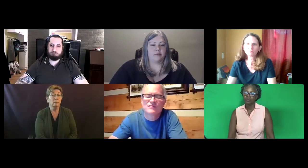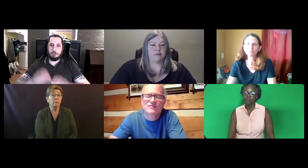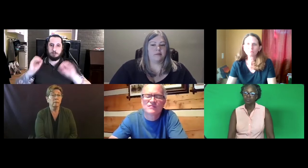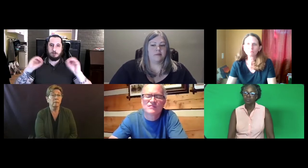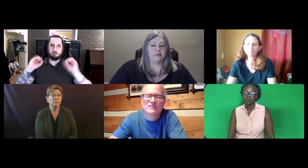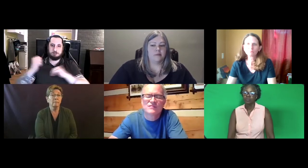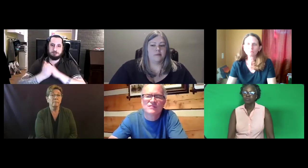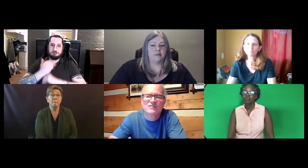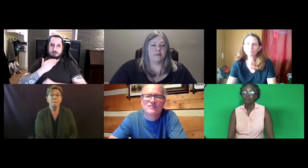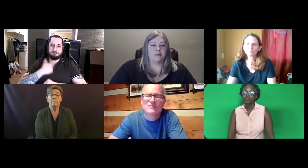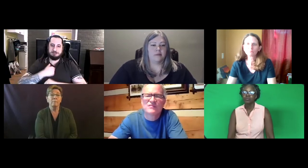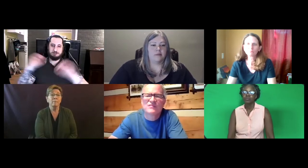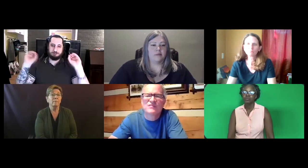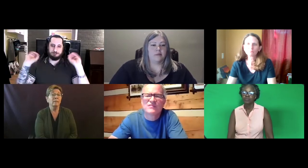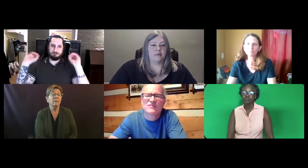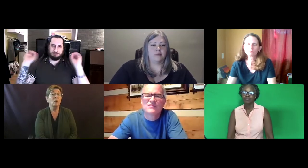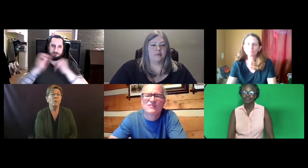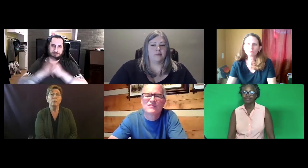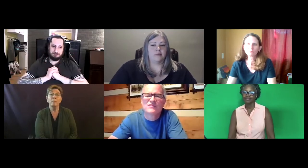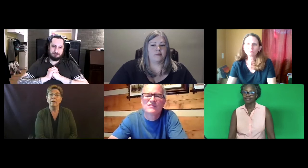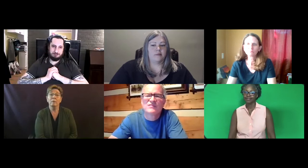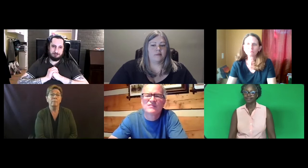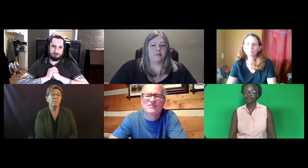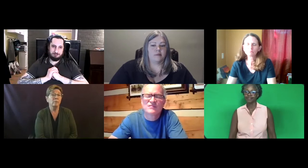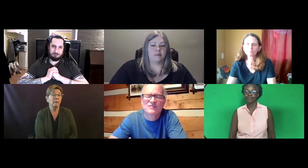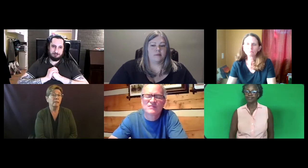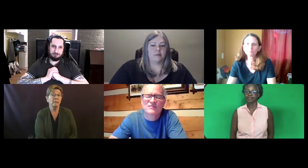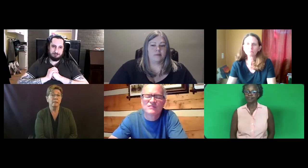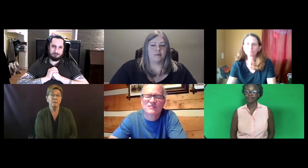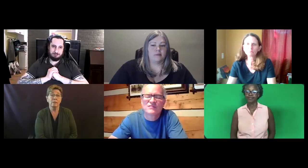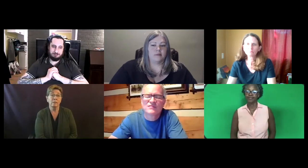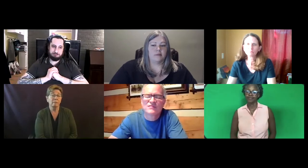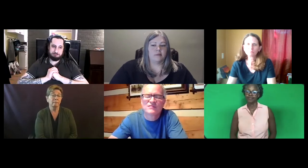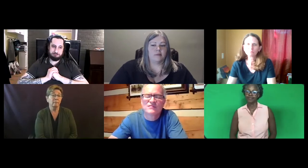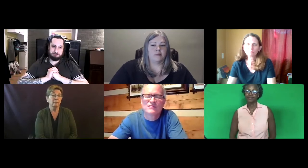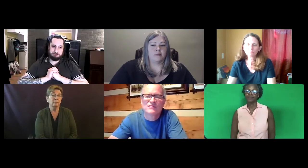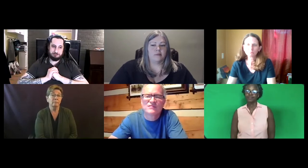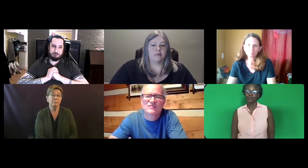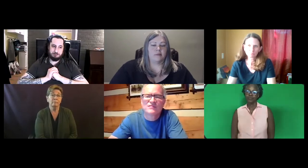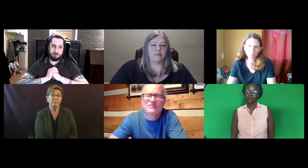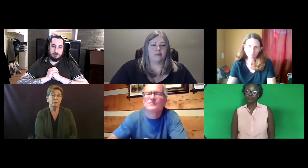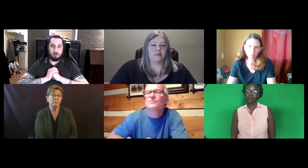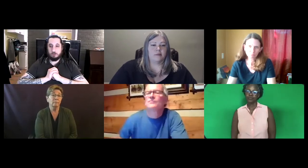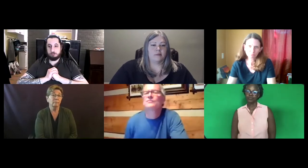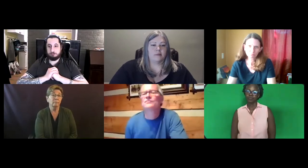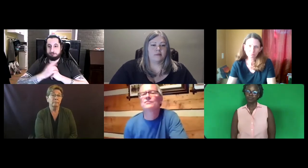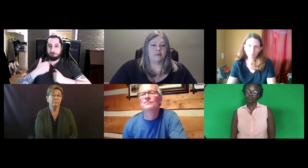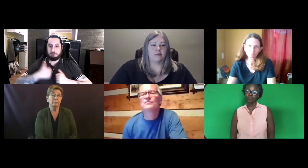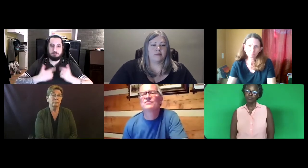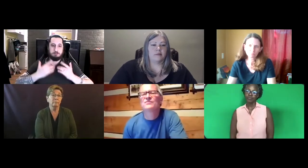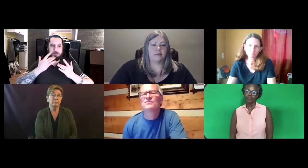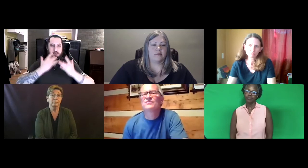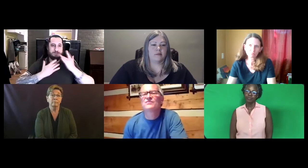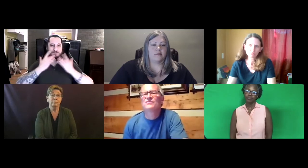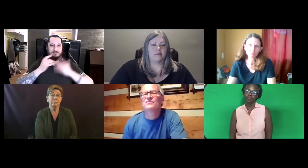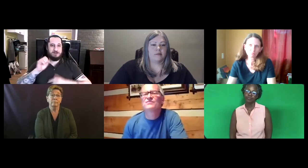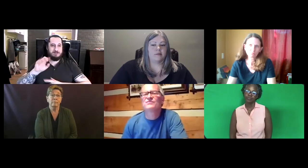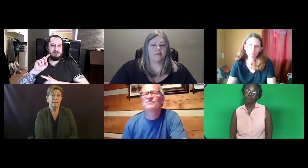No one responded to this question.